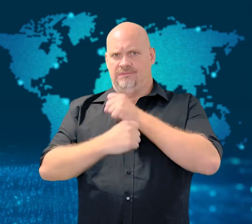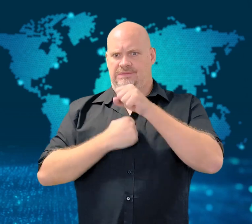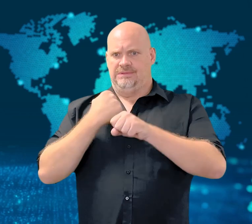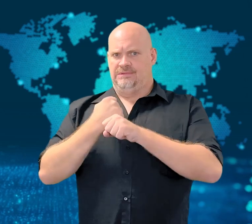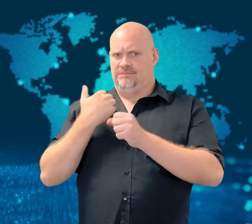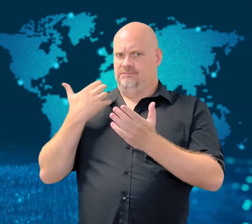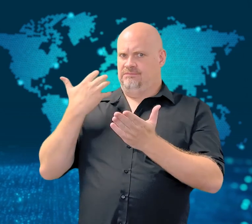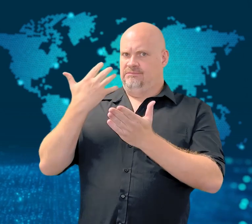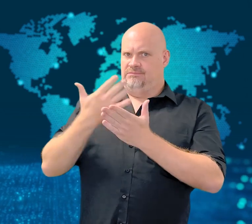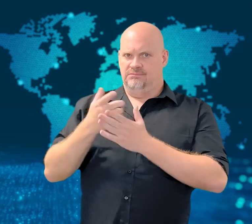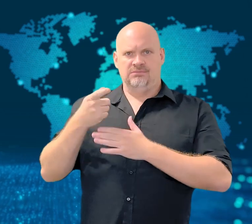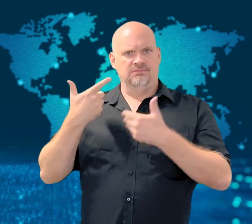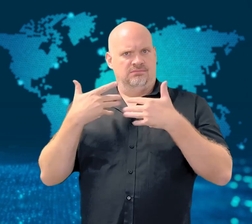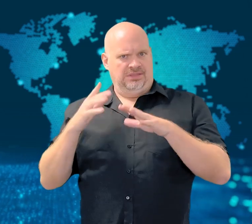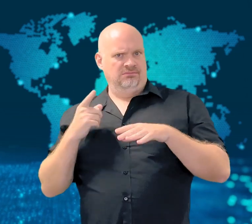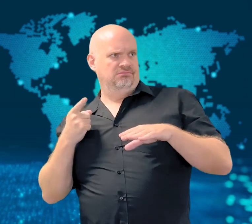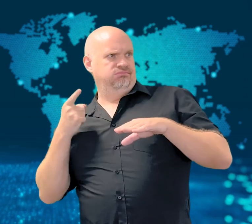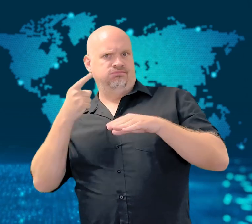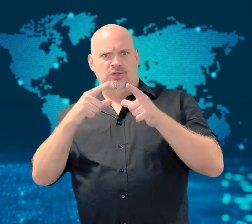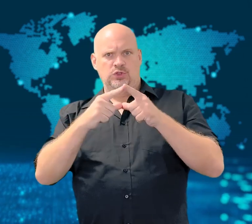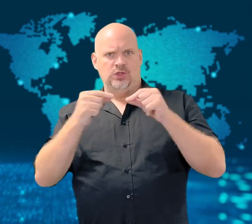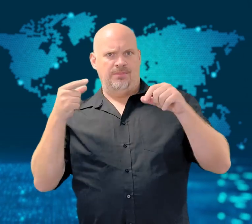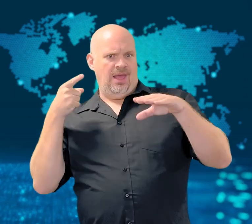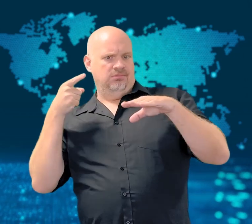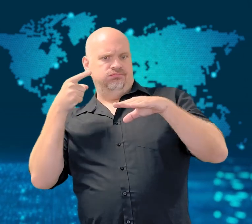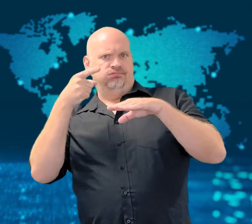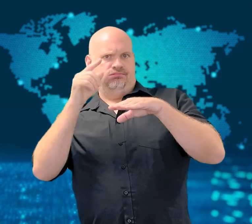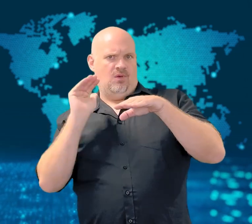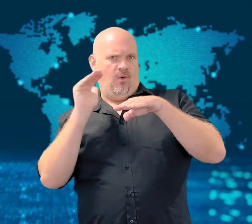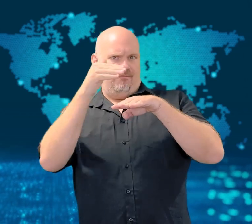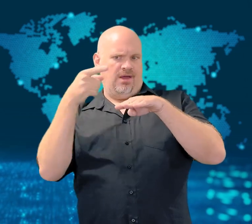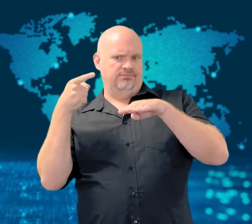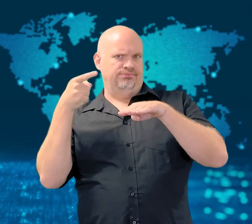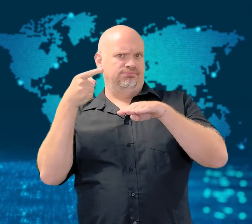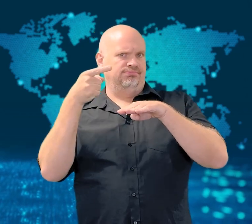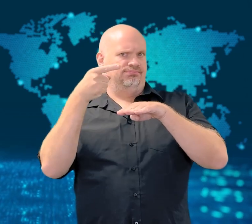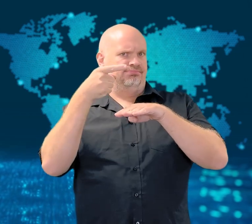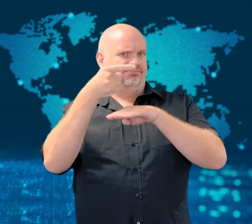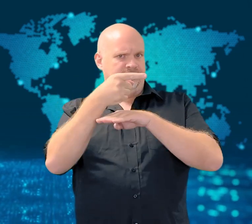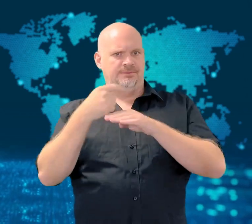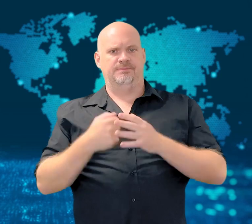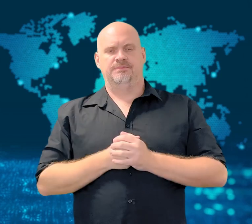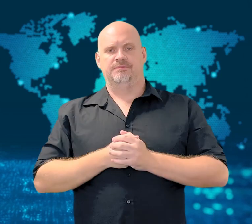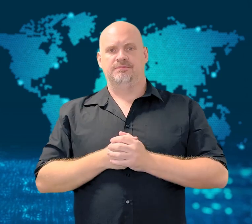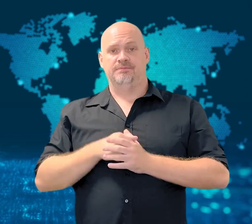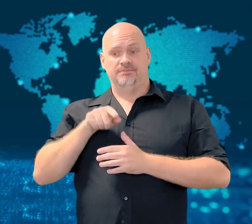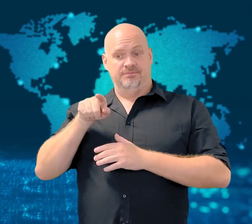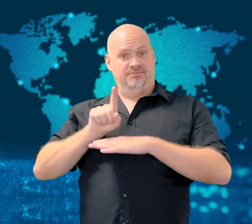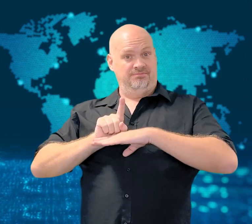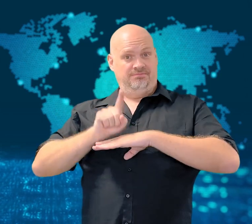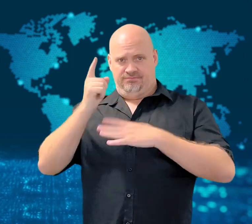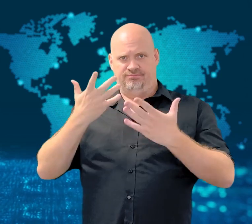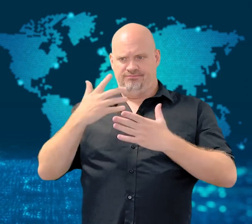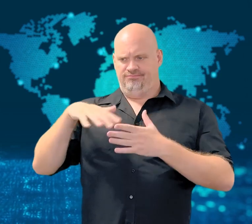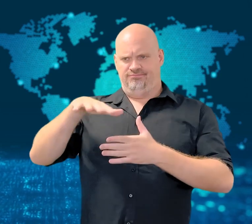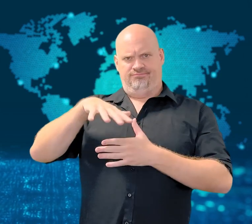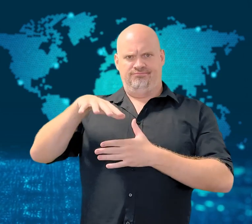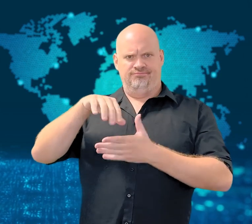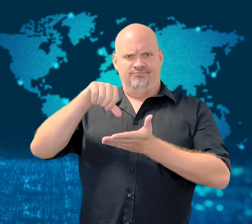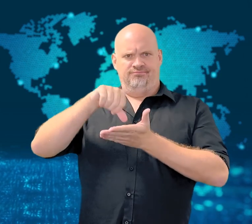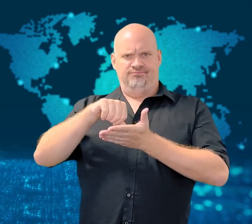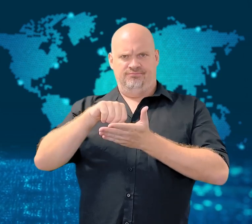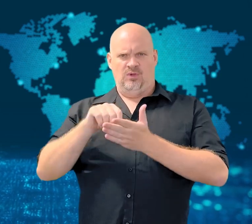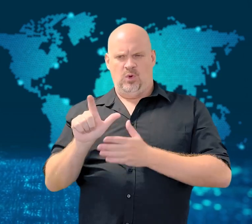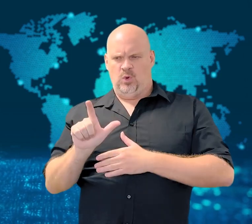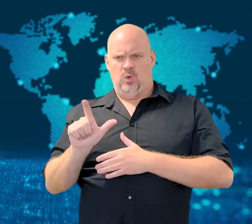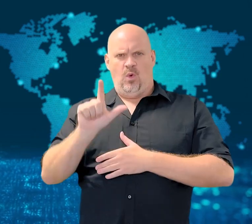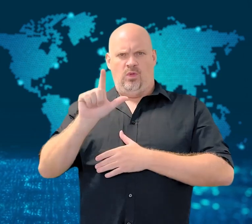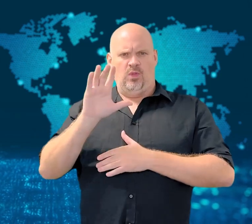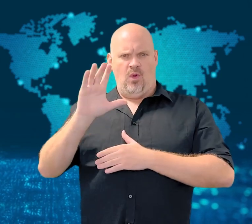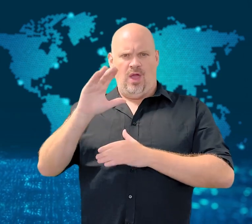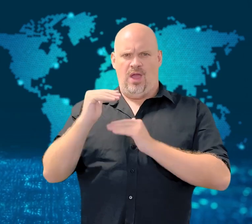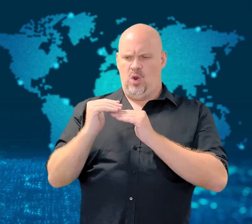The missile was launched from North Korea's northern province, Jagang, which is close to